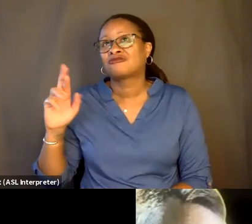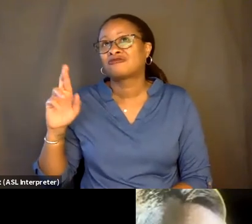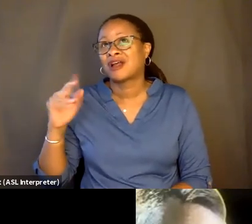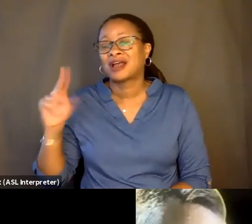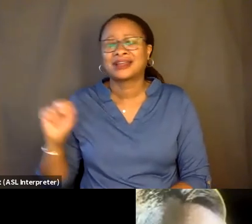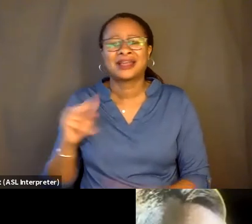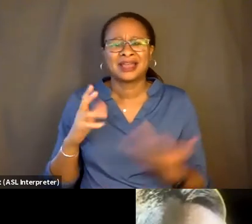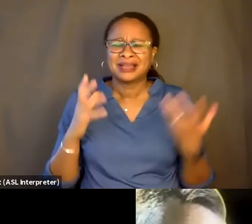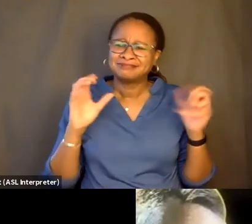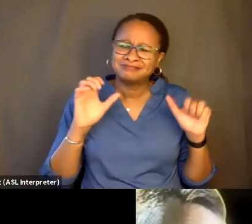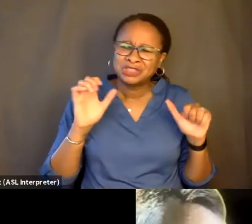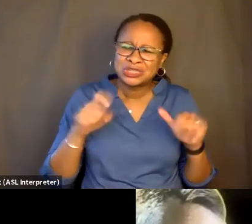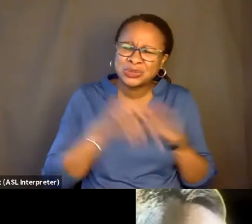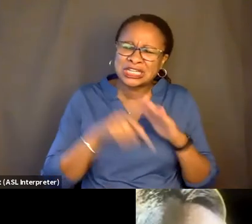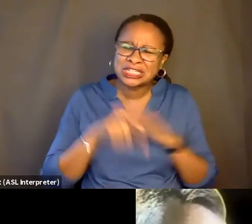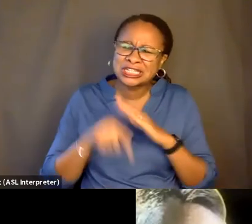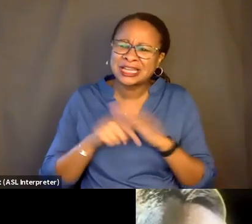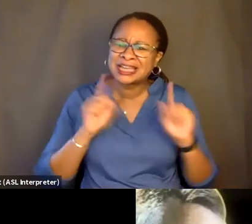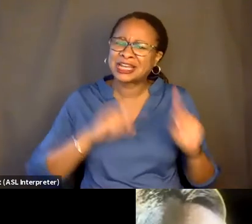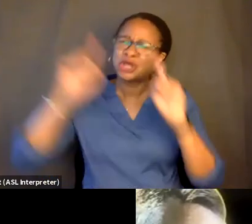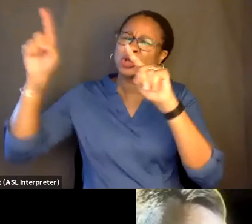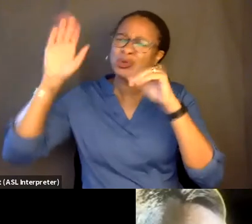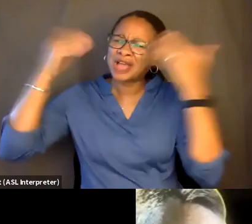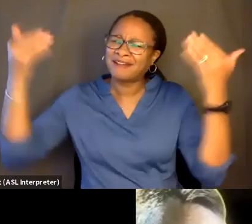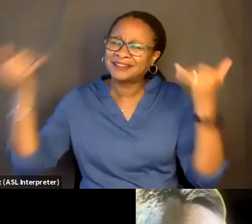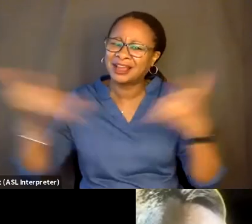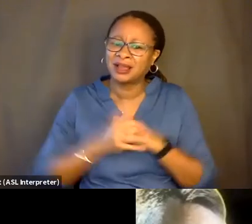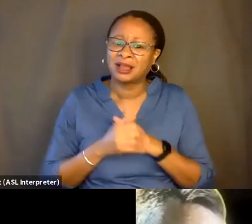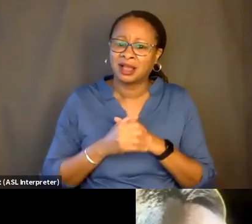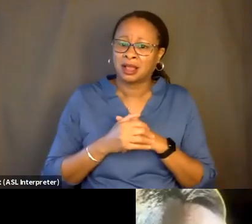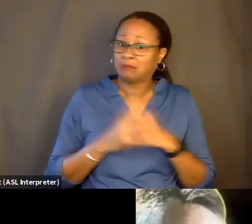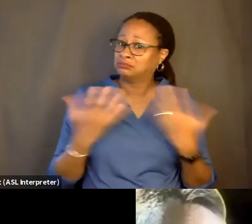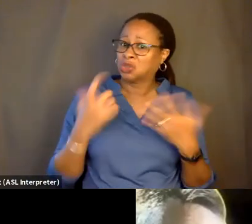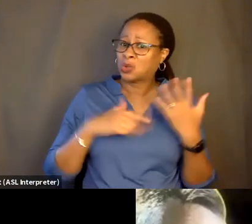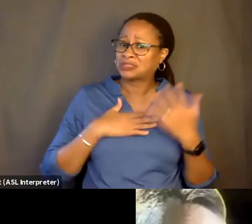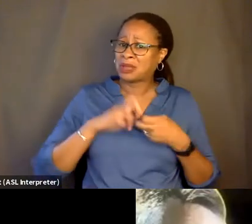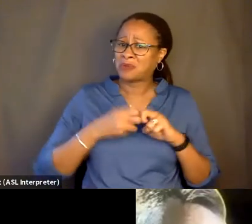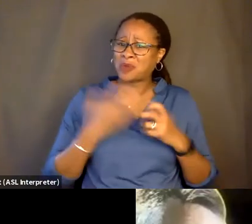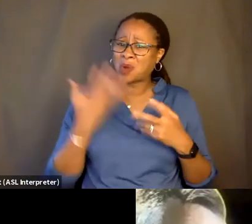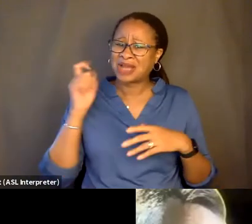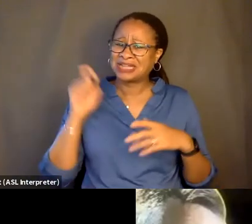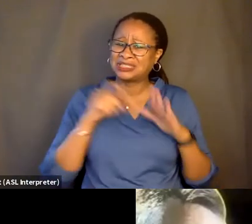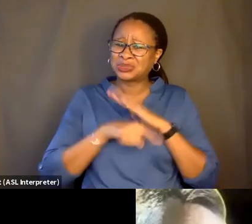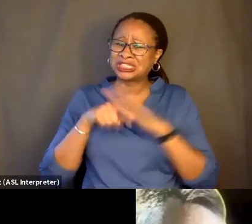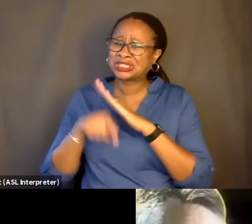Like, can't he just have some cake, you know, like-- and so suddenly I was like, what is my problem? Like, why do I need to keep seeing my dad all bloody?